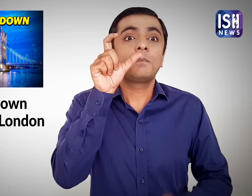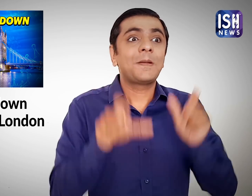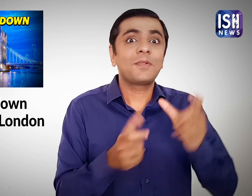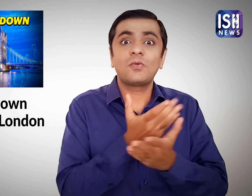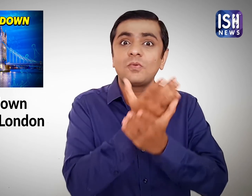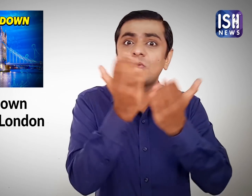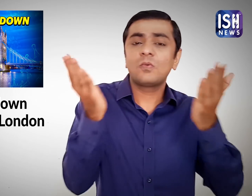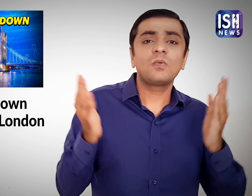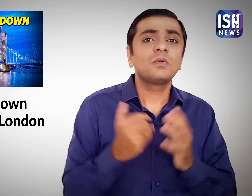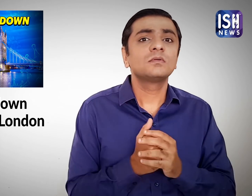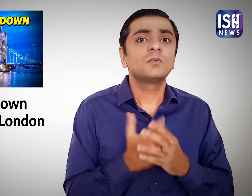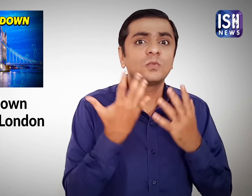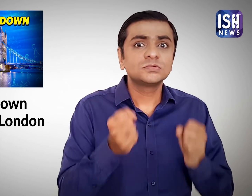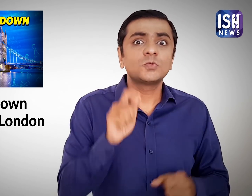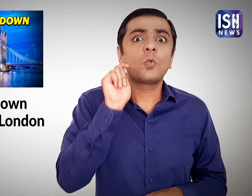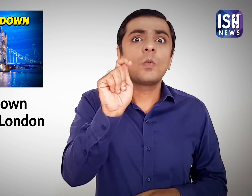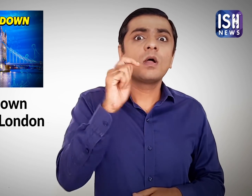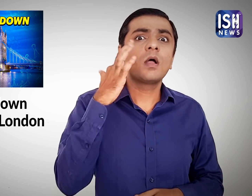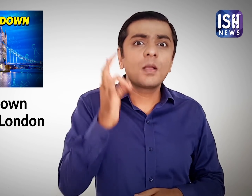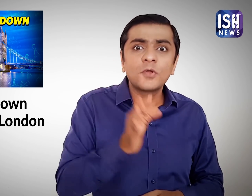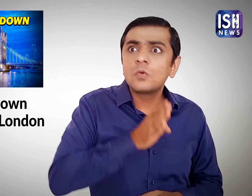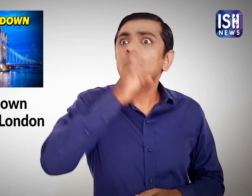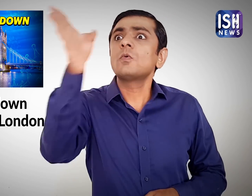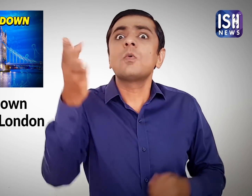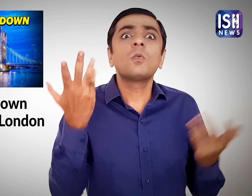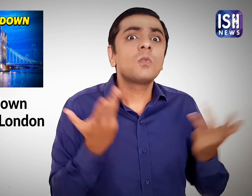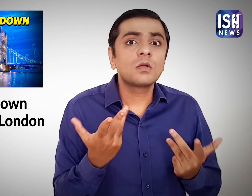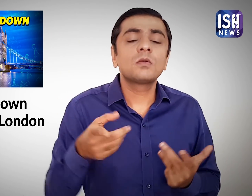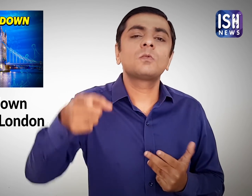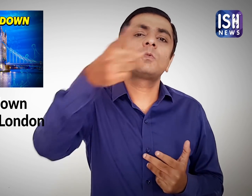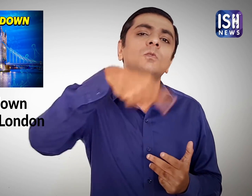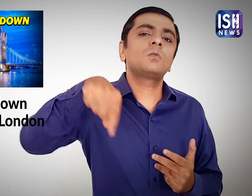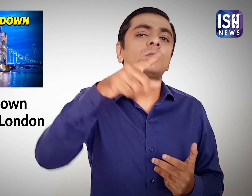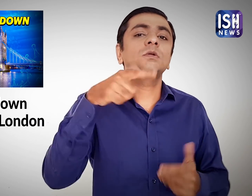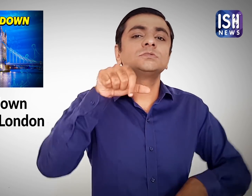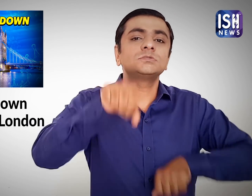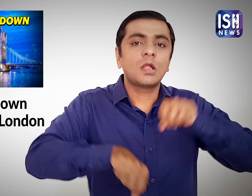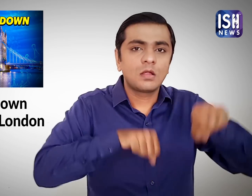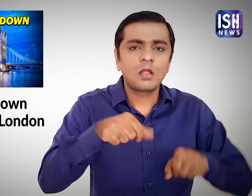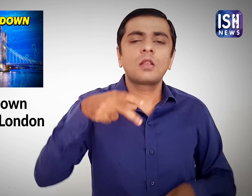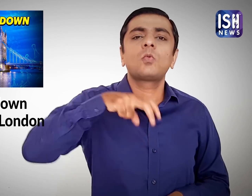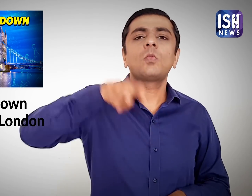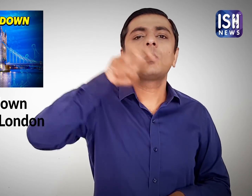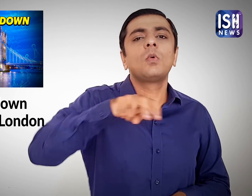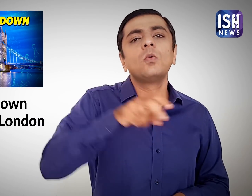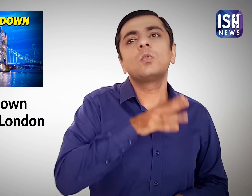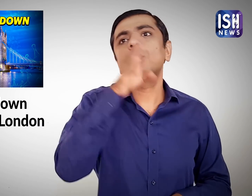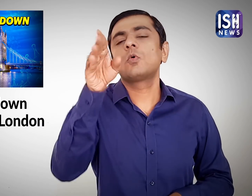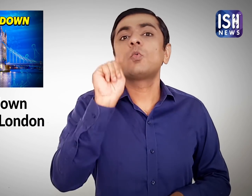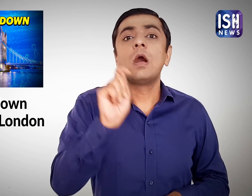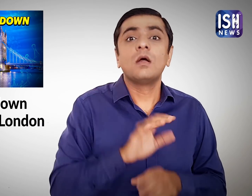People were advised to walk or use cycle to travel.